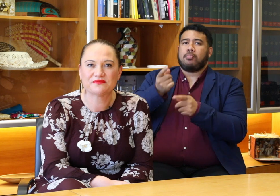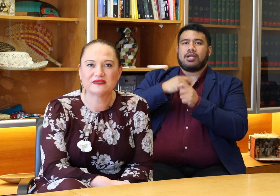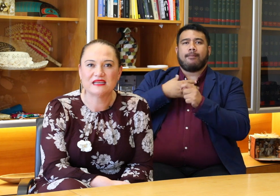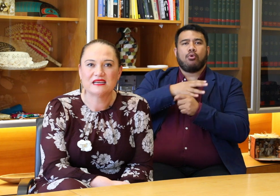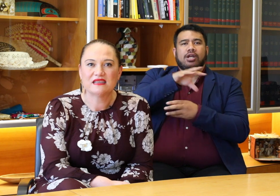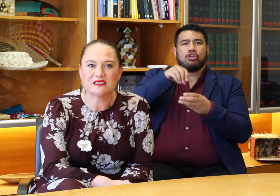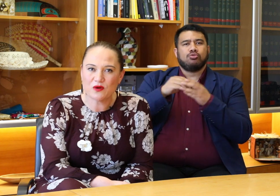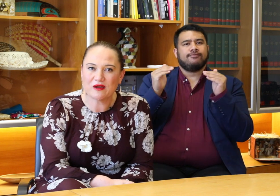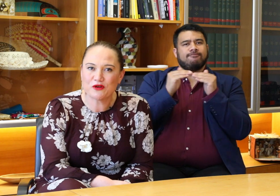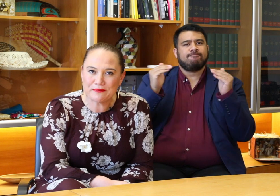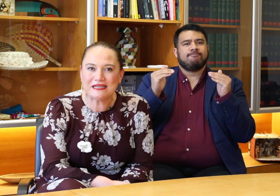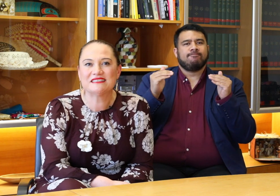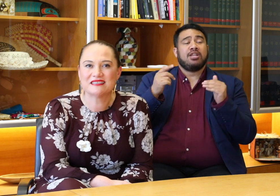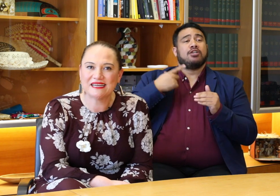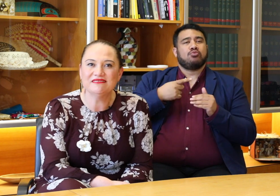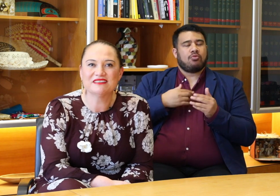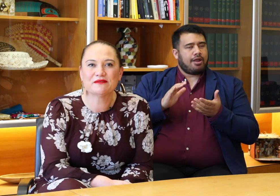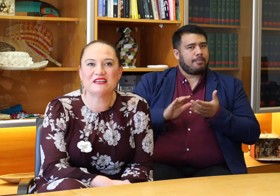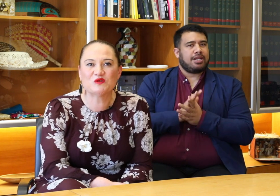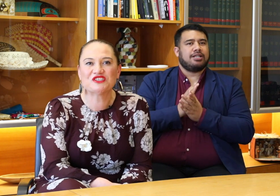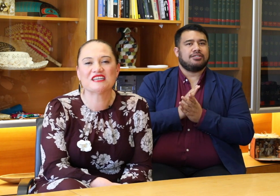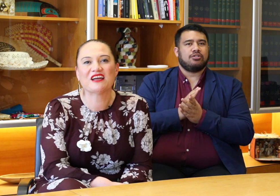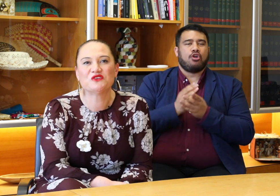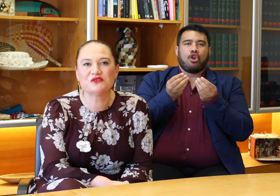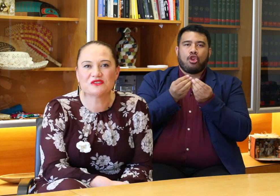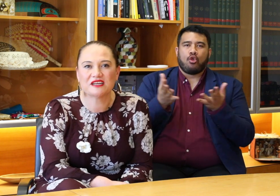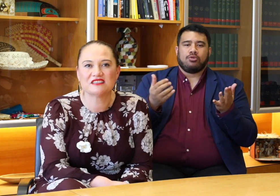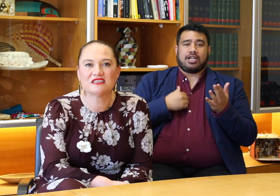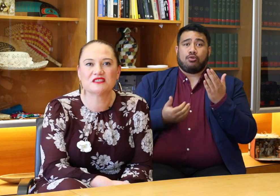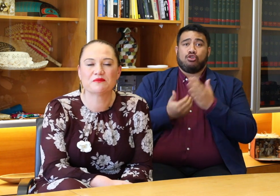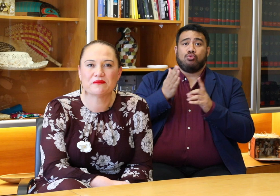That's why I'm really pleased today to be launching our new strategy to promote